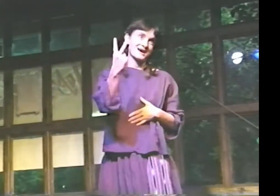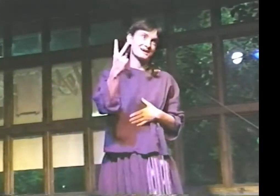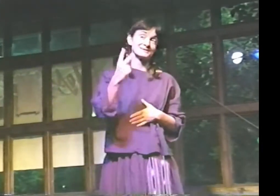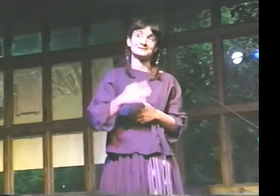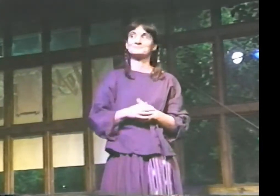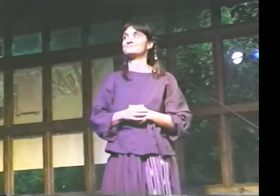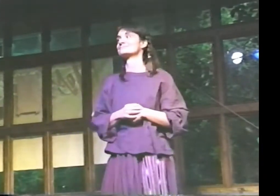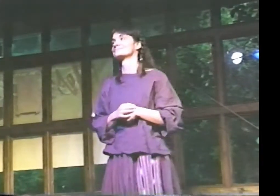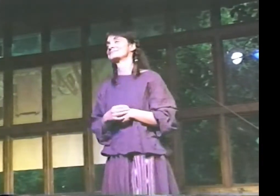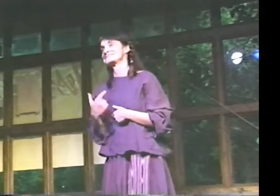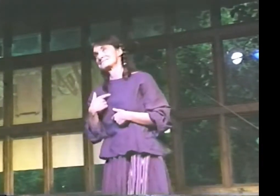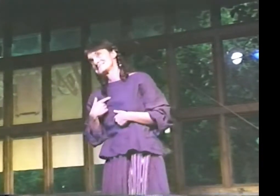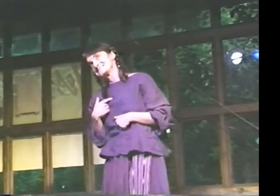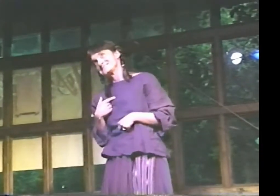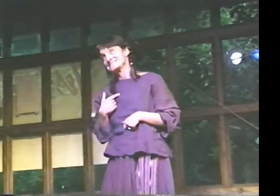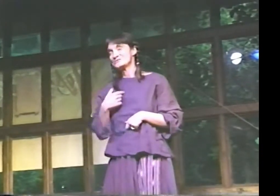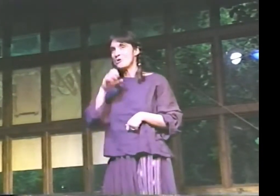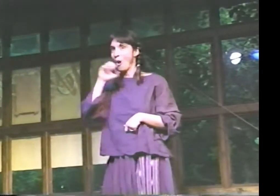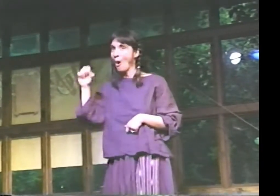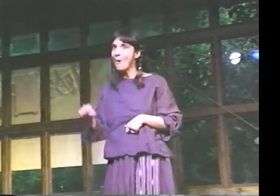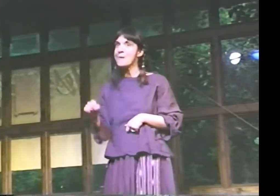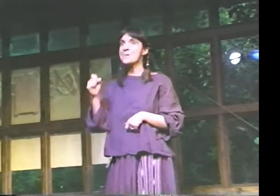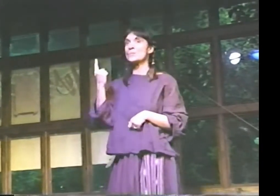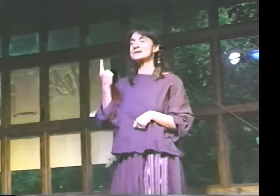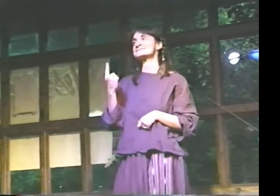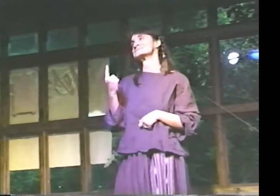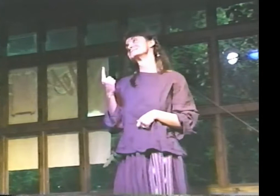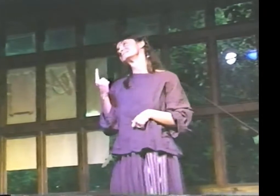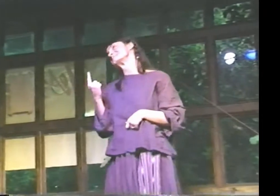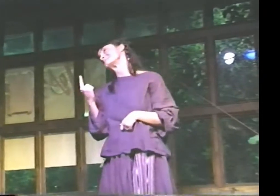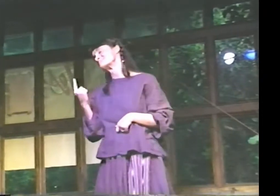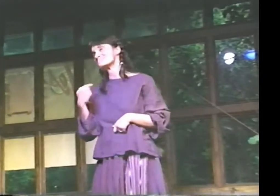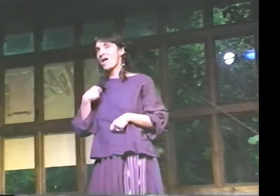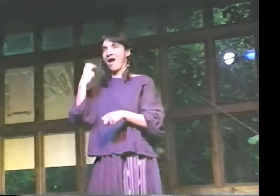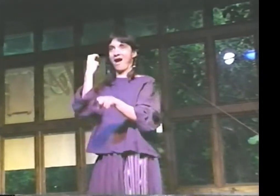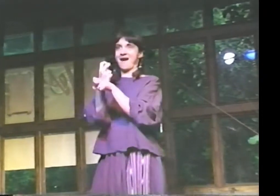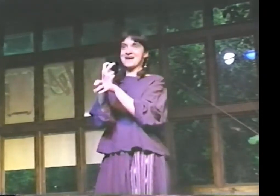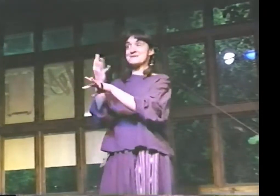SOME OF YOU MAY HAVE ALREADY SEEN THIS POEM. IT'S AN OLD ONE.